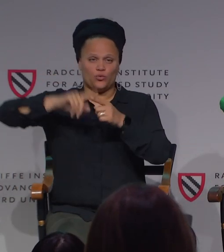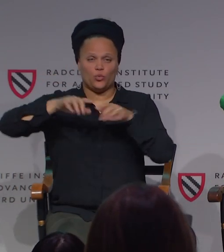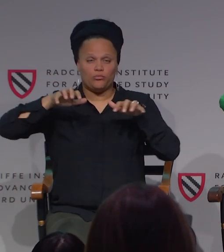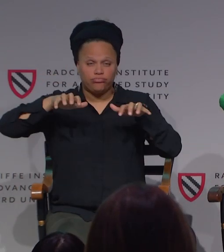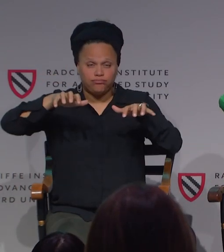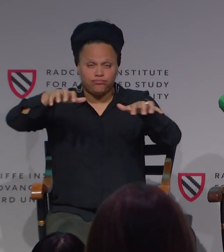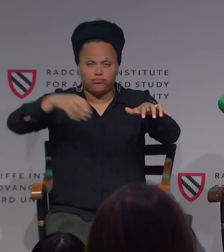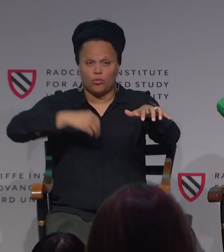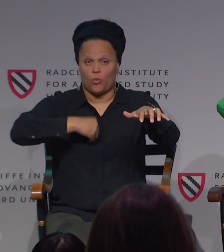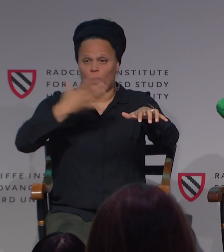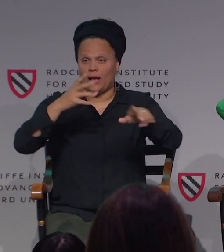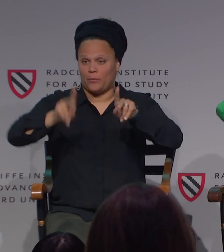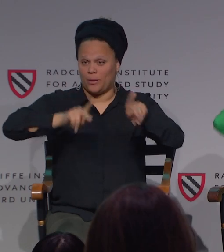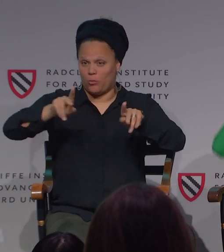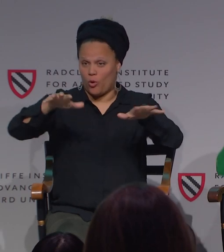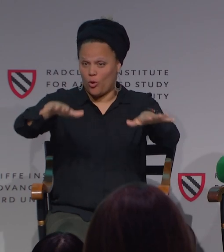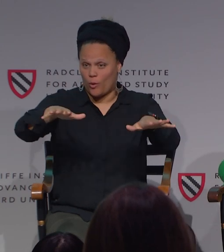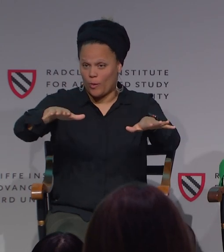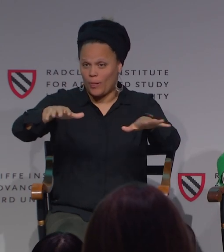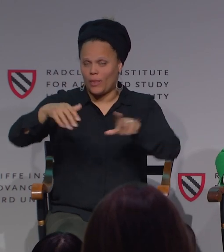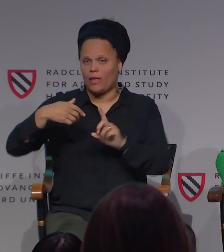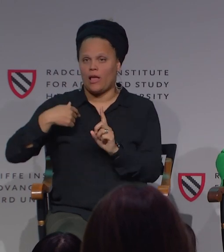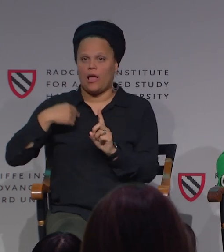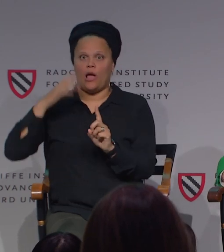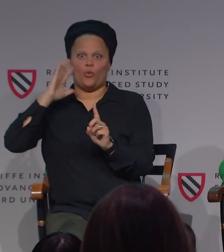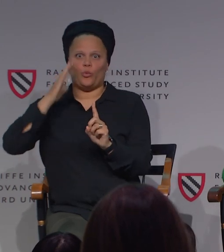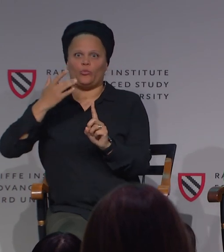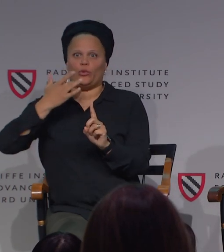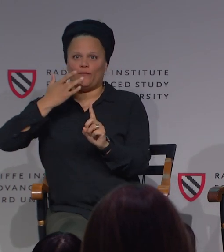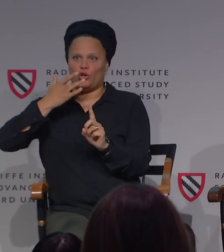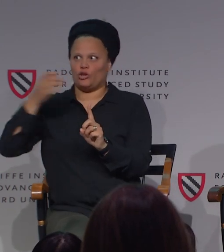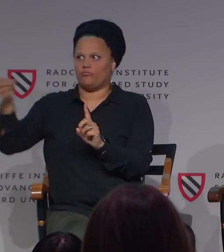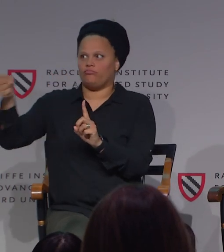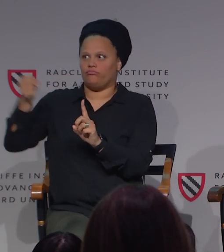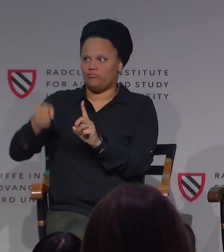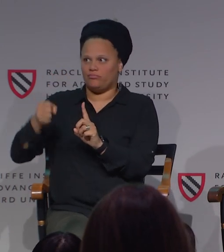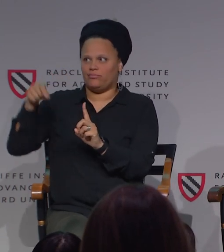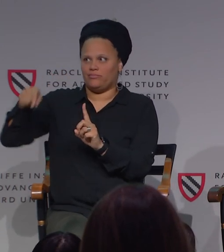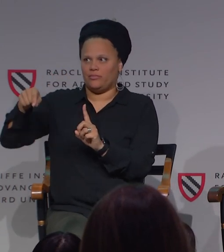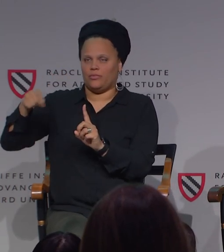speaking to an audience of white or Caucasian individuals,